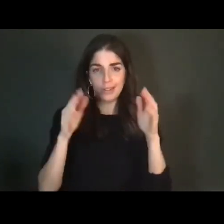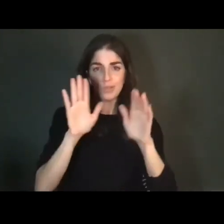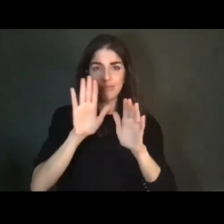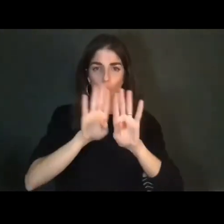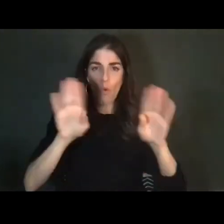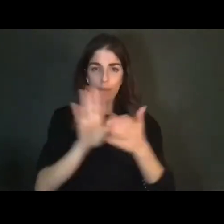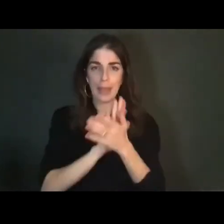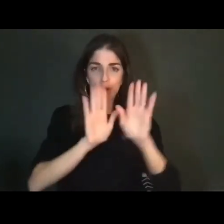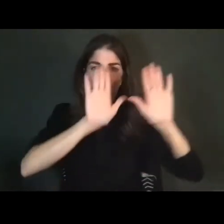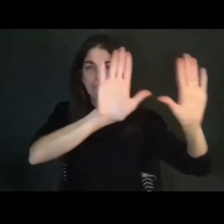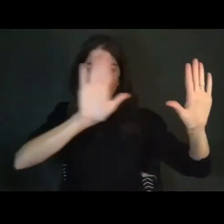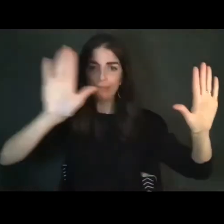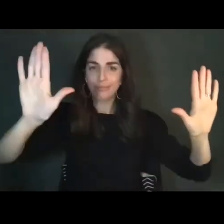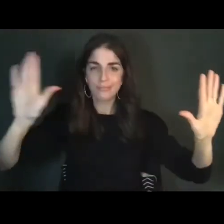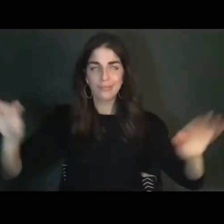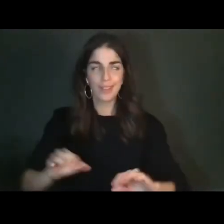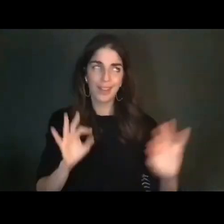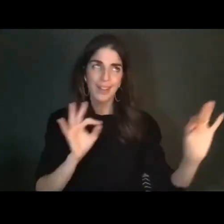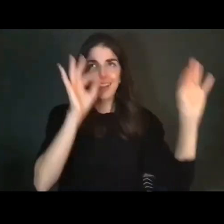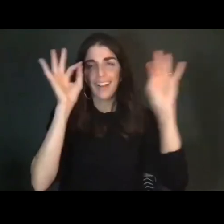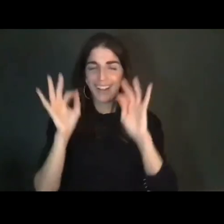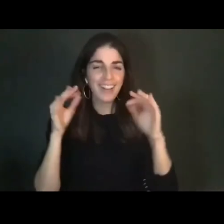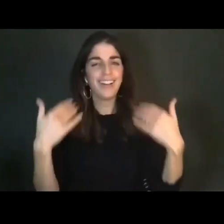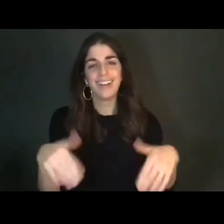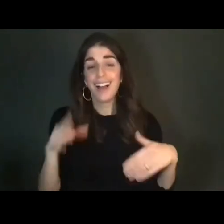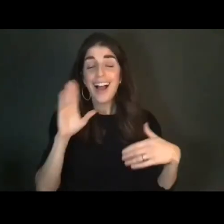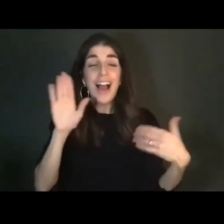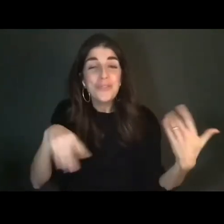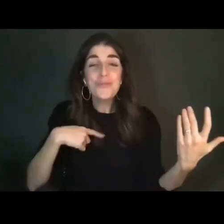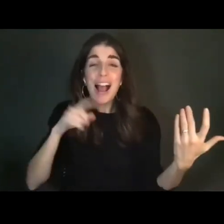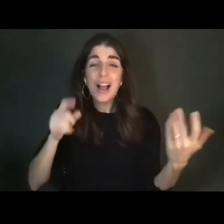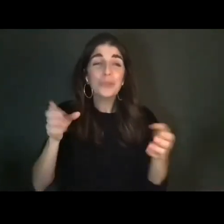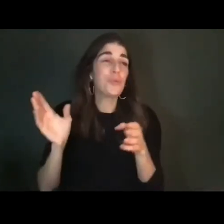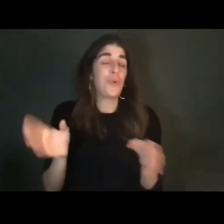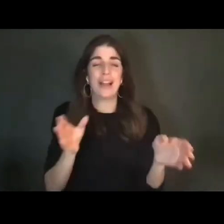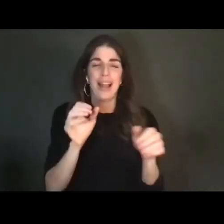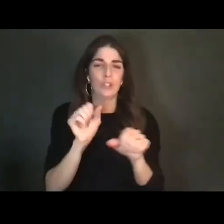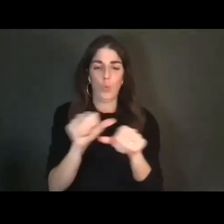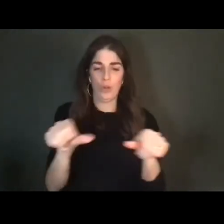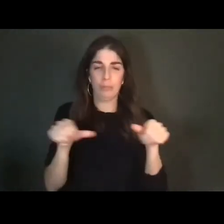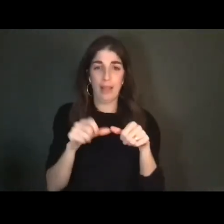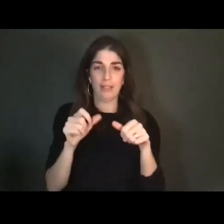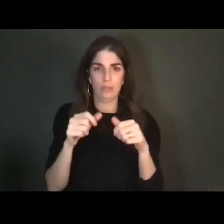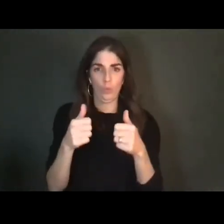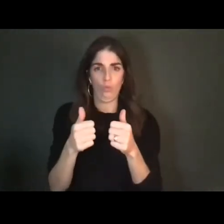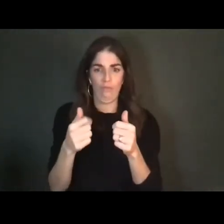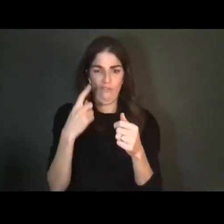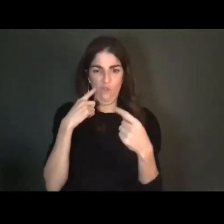I knew I had to organize a workspace around myself, I mean at home, in a living space,